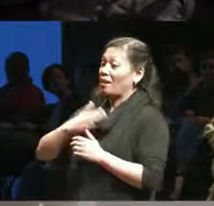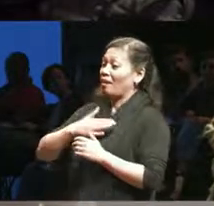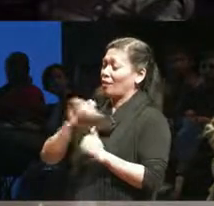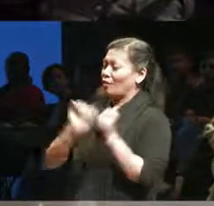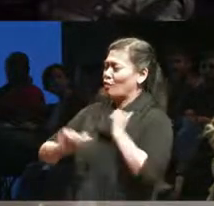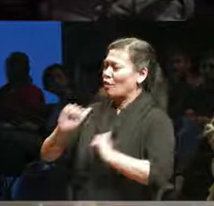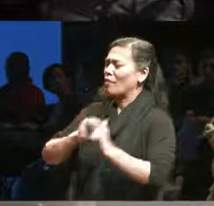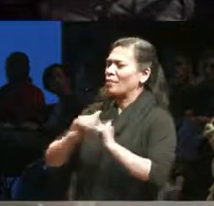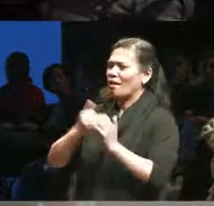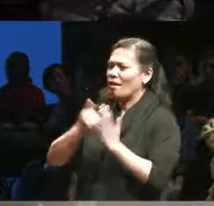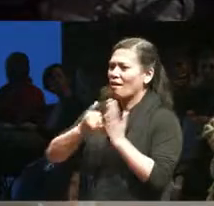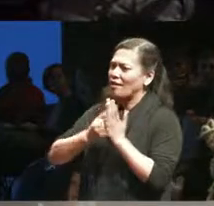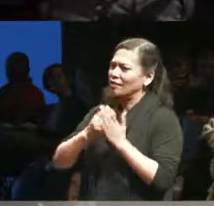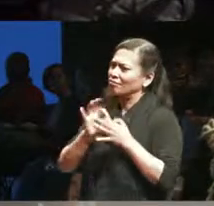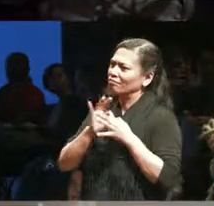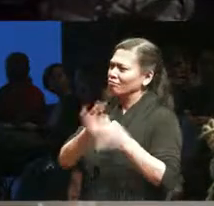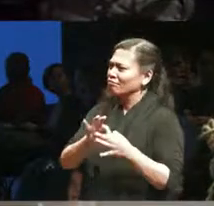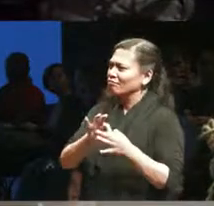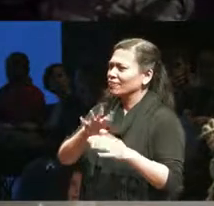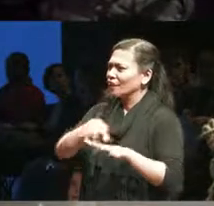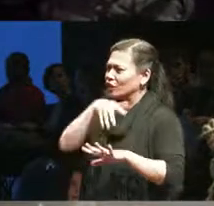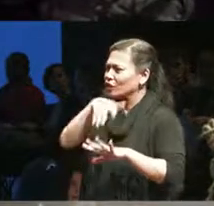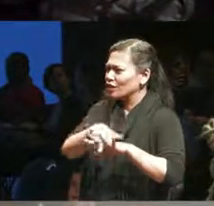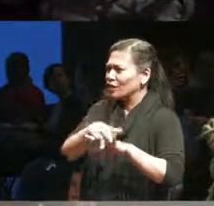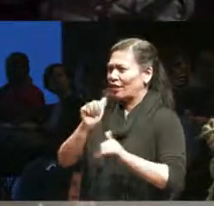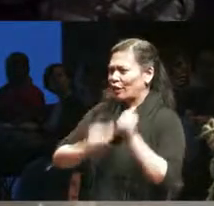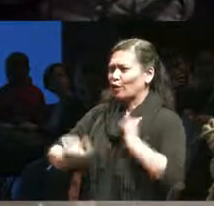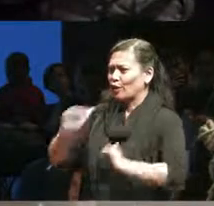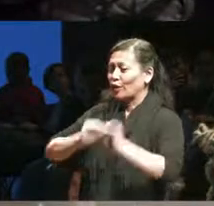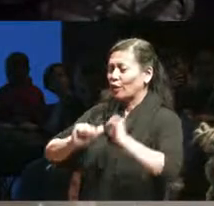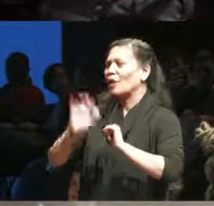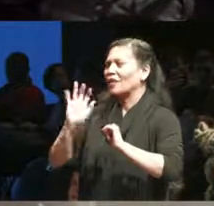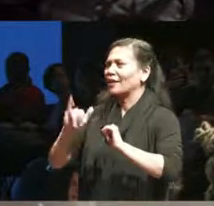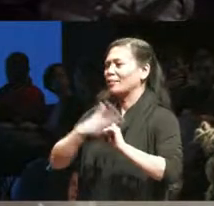in Indigenous theatre but that's what I've been categorized as instead of an